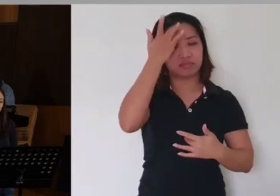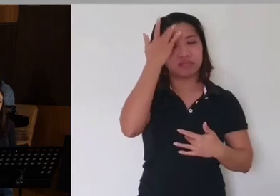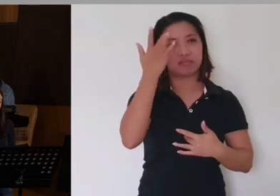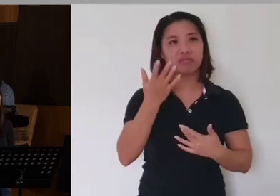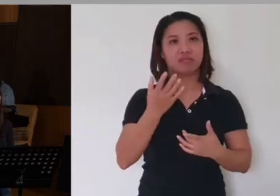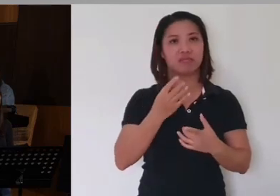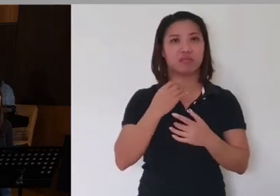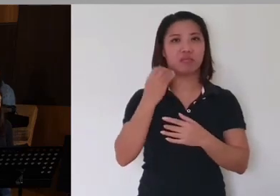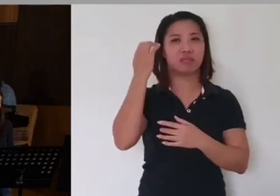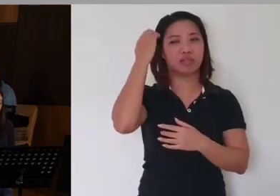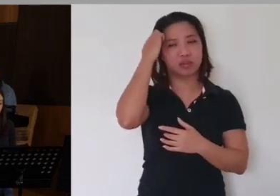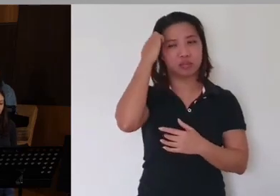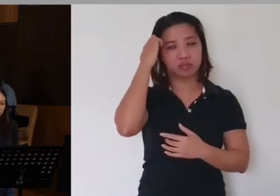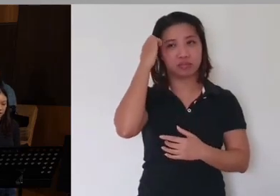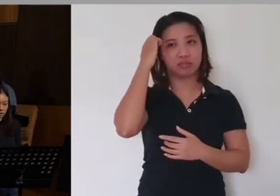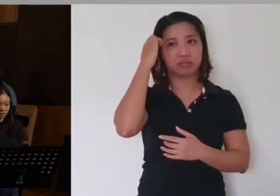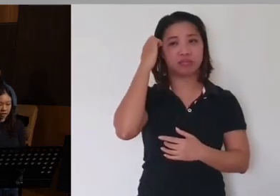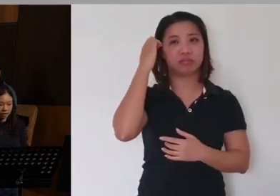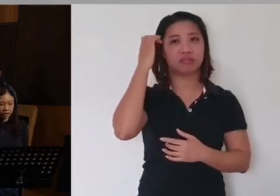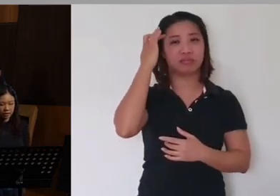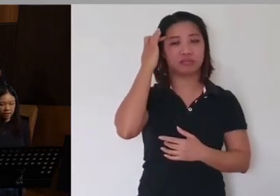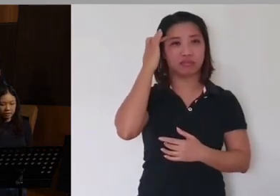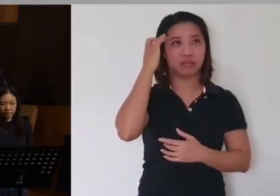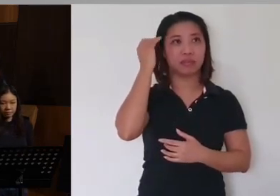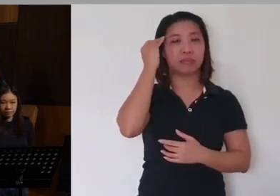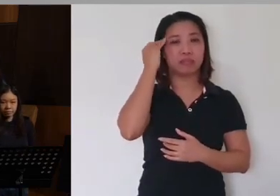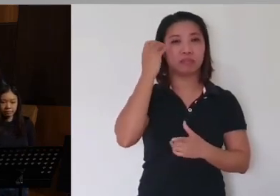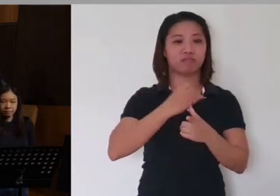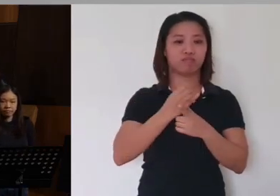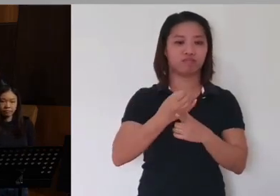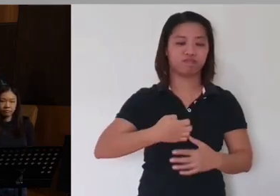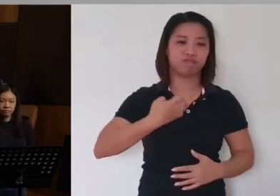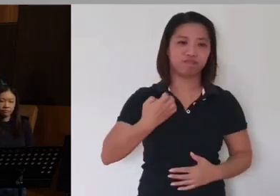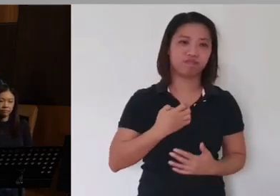mental or emotional stress, and yet others are struggling to put food on the